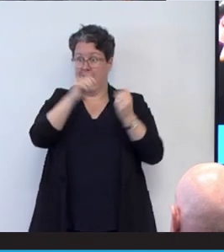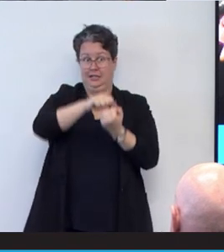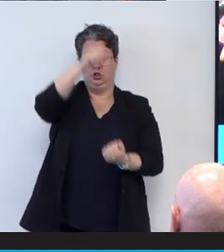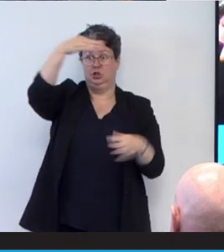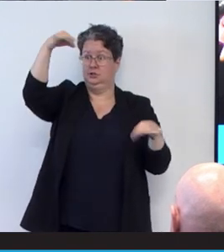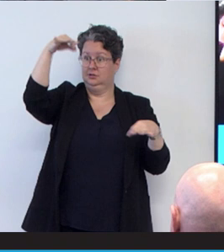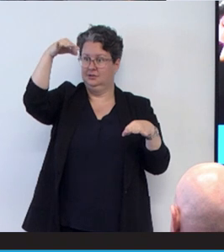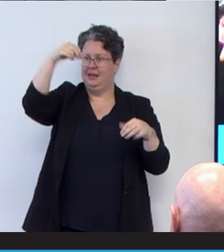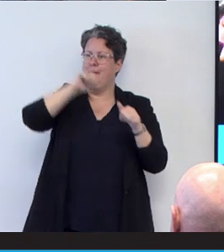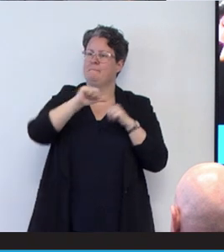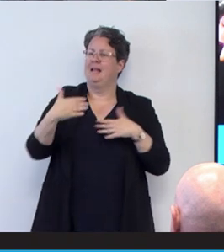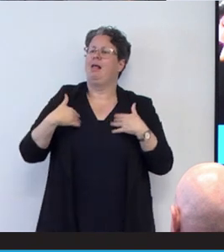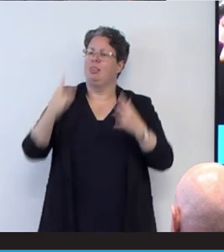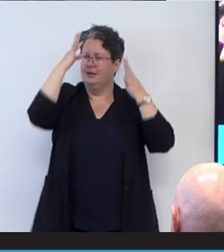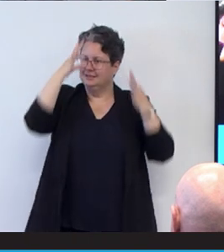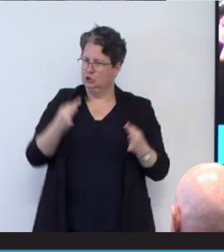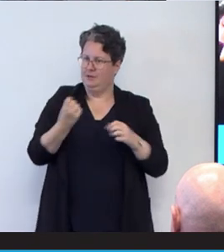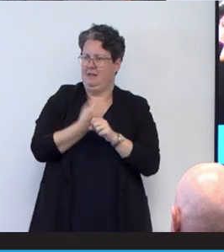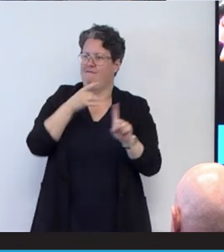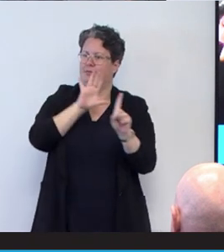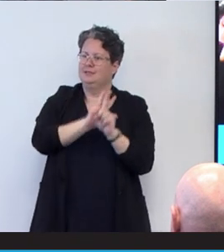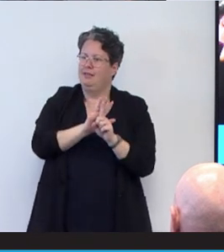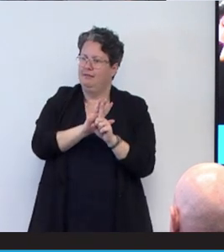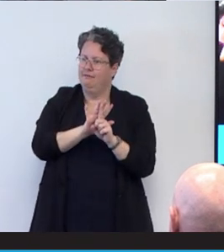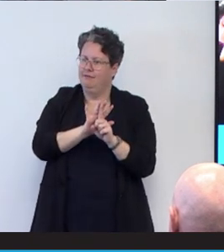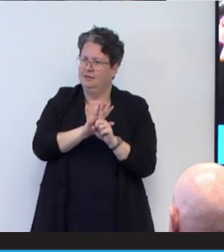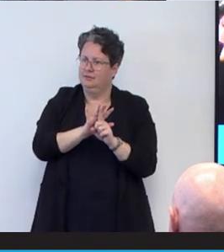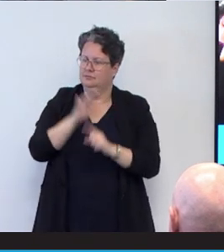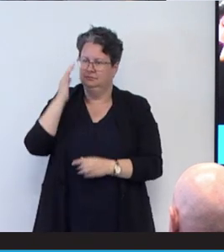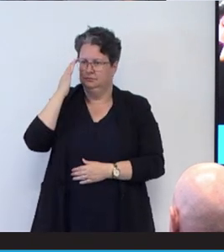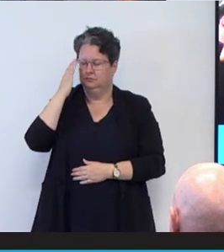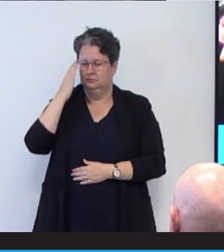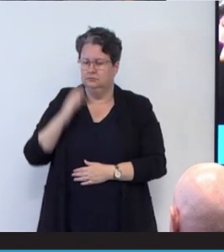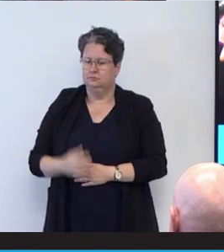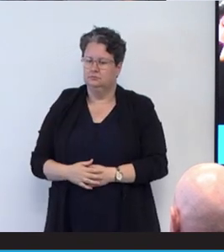better health decisions they can make, because you can evaluate that information. And there are so